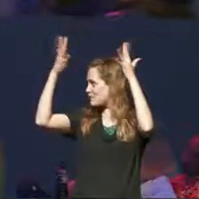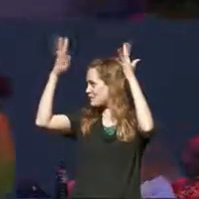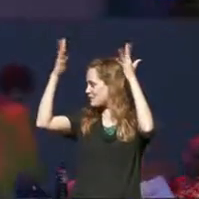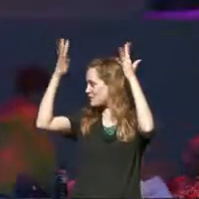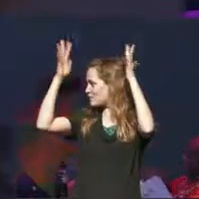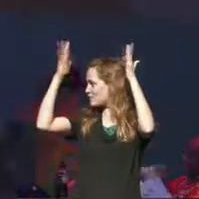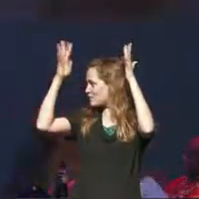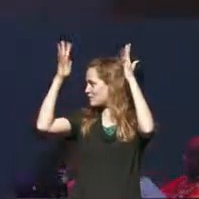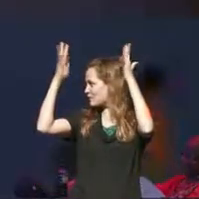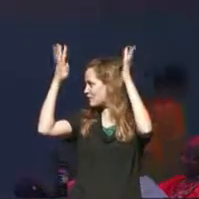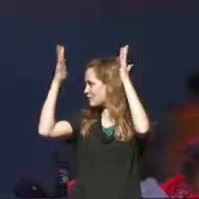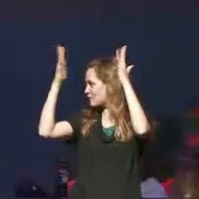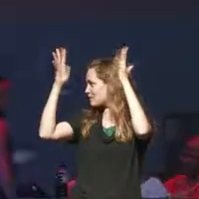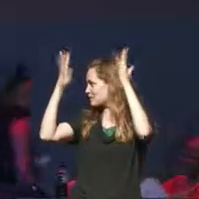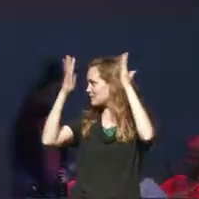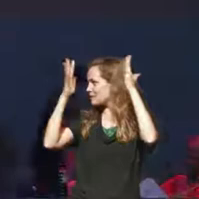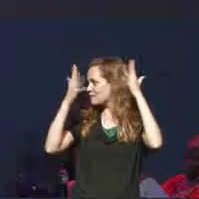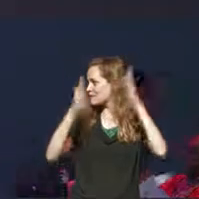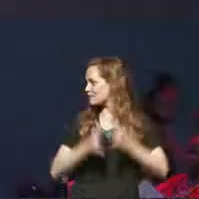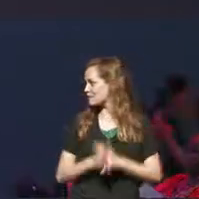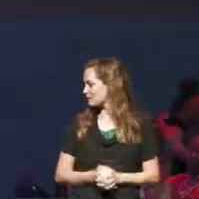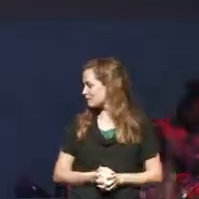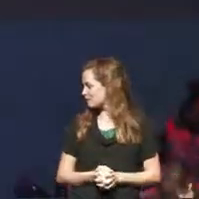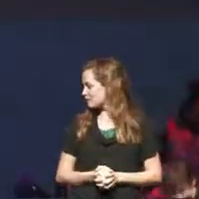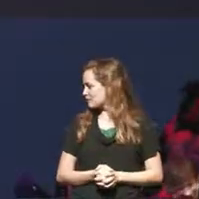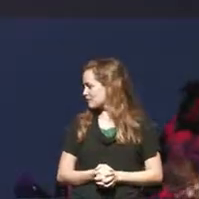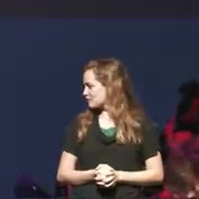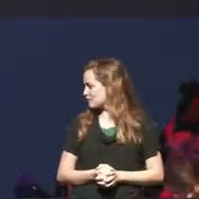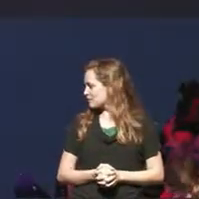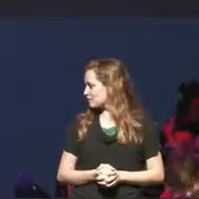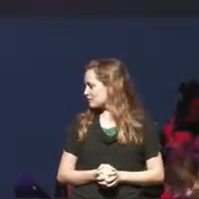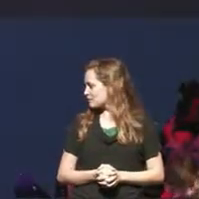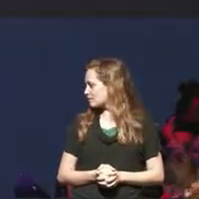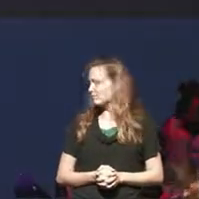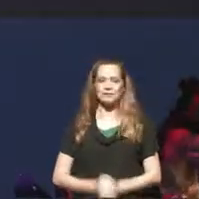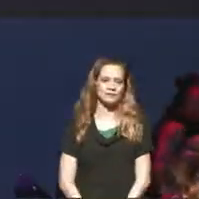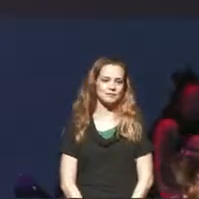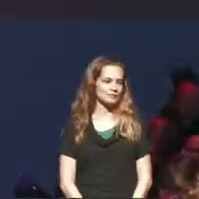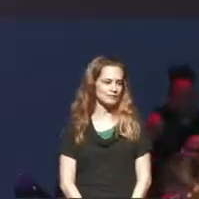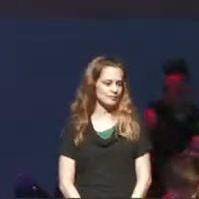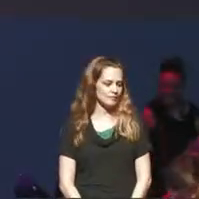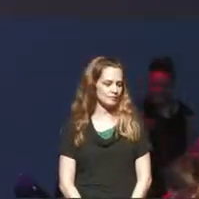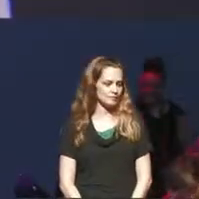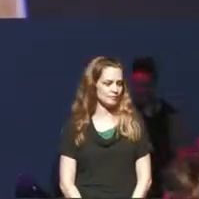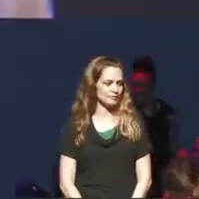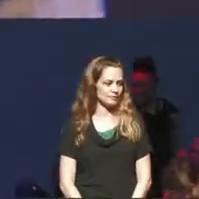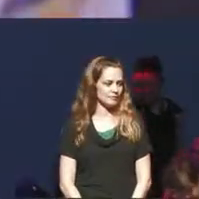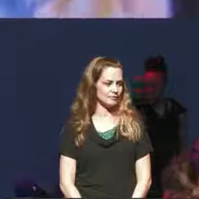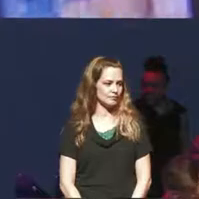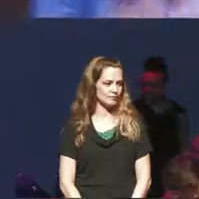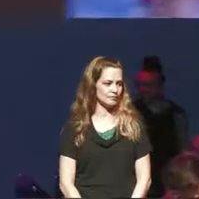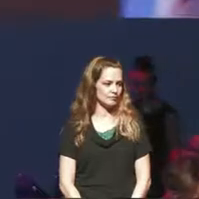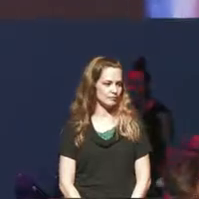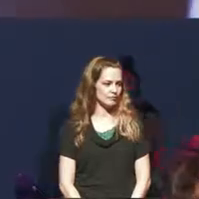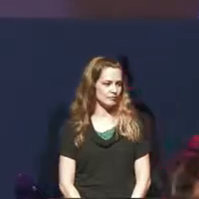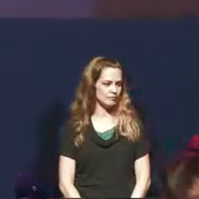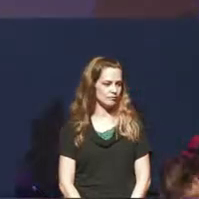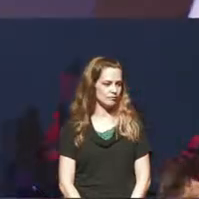their 40s with dark brown skin and short black hair close cut at the sides ]